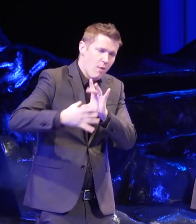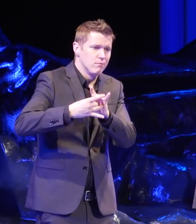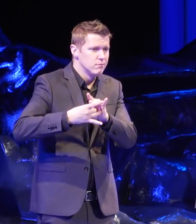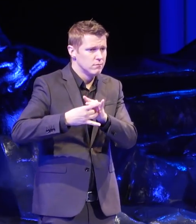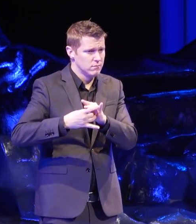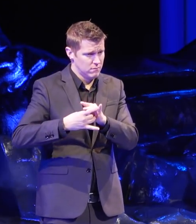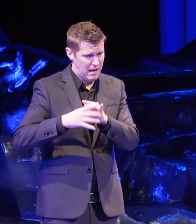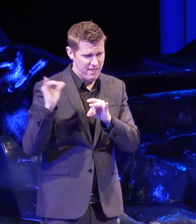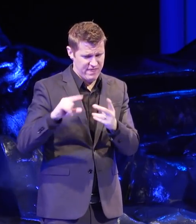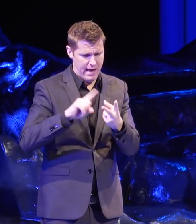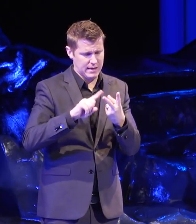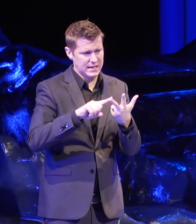I think that's a metric to watch.